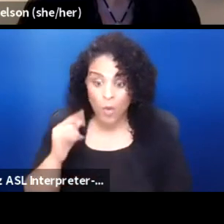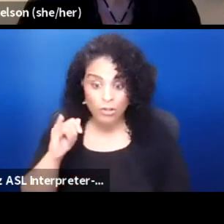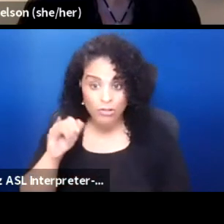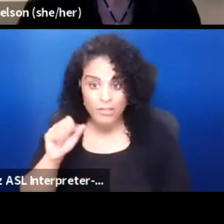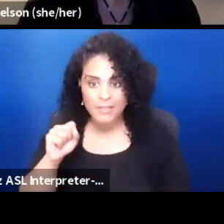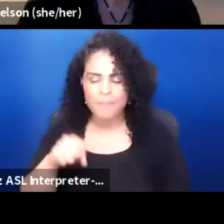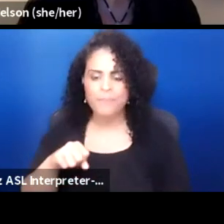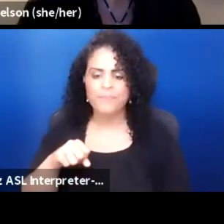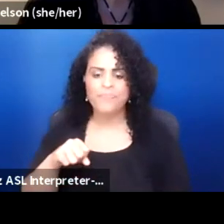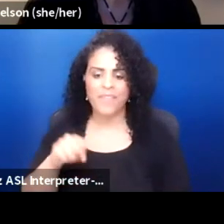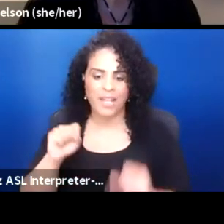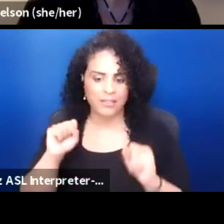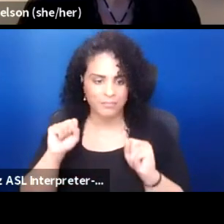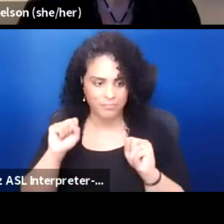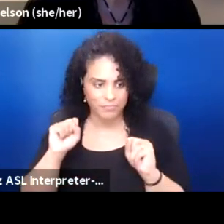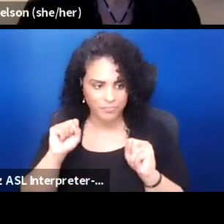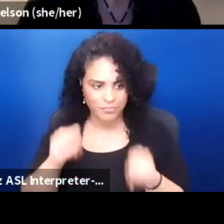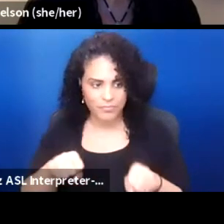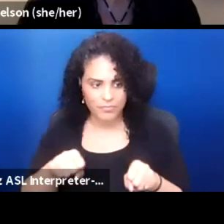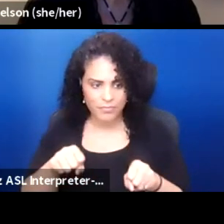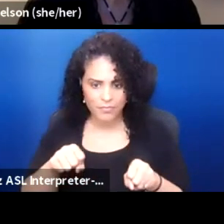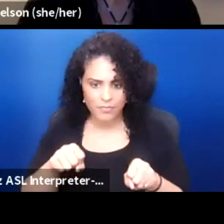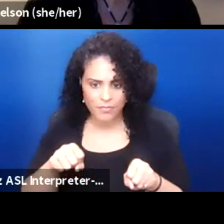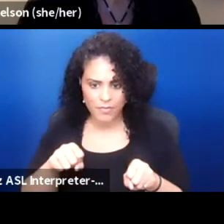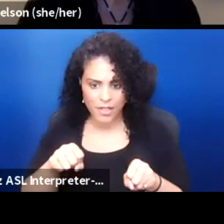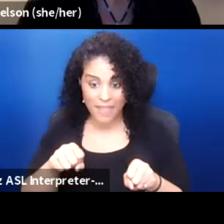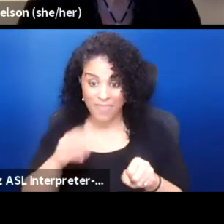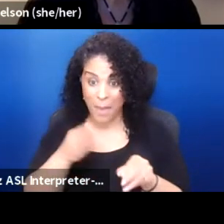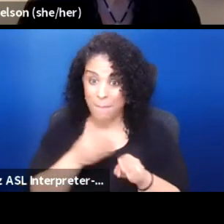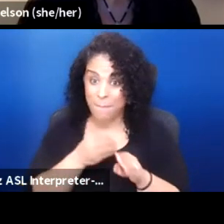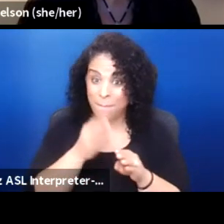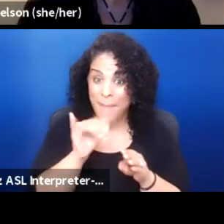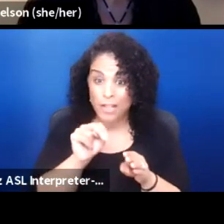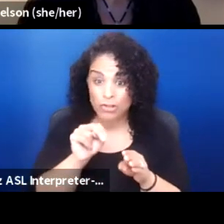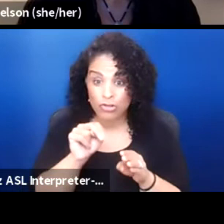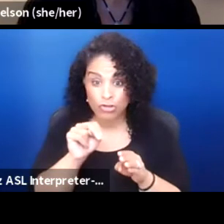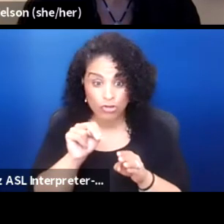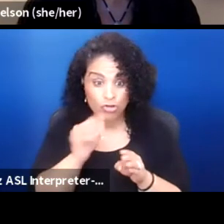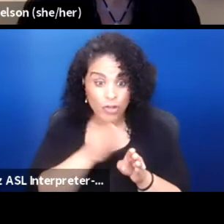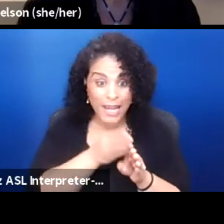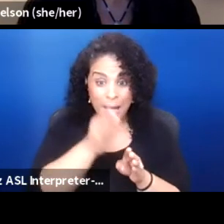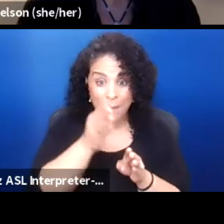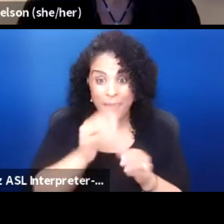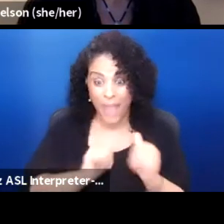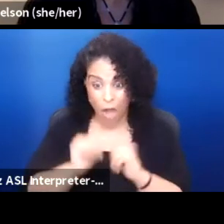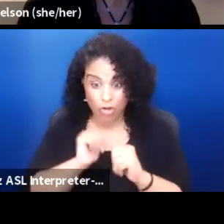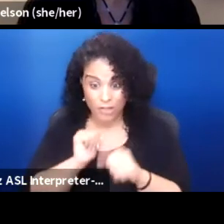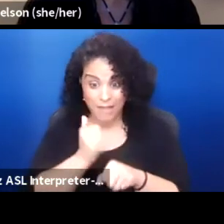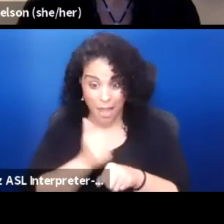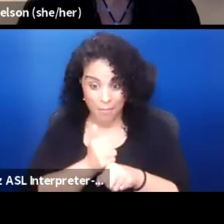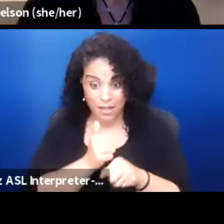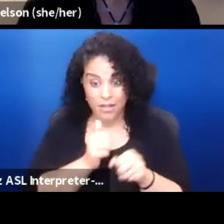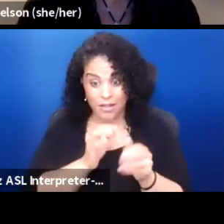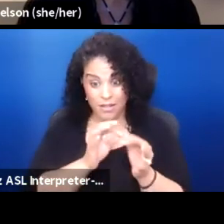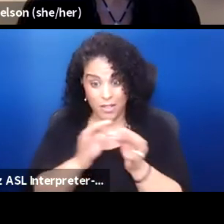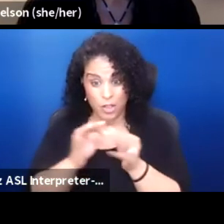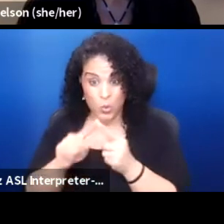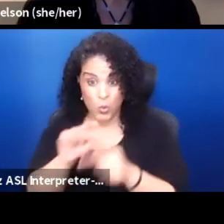can the mainstream like theatrical establishment contribute to sovereignty, right?